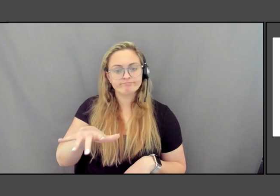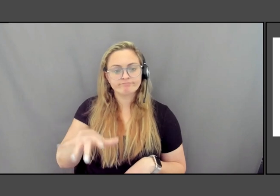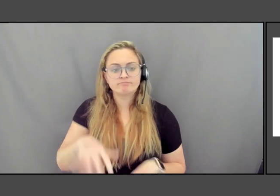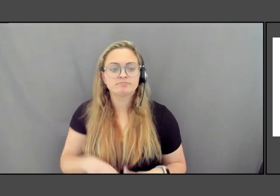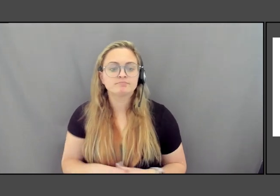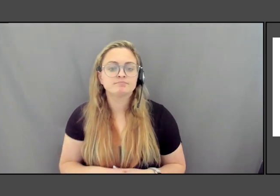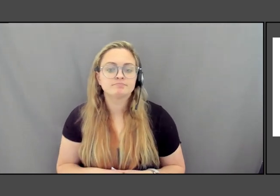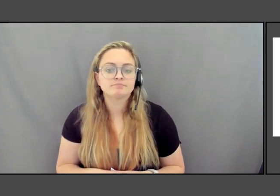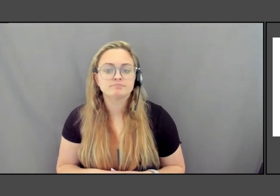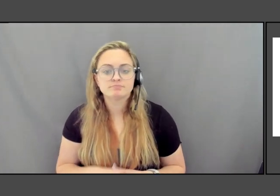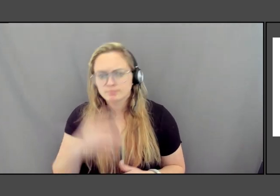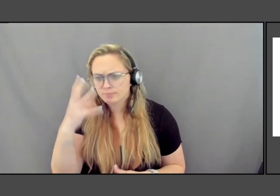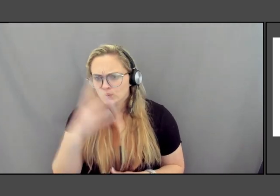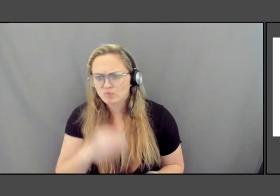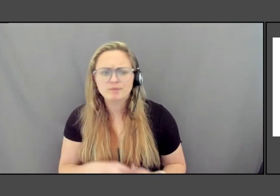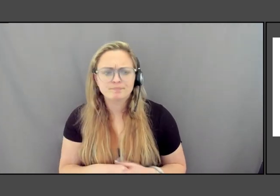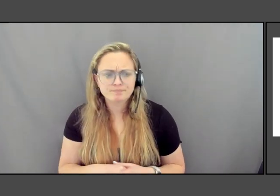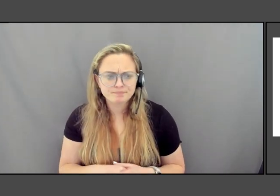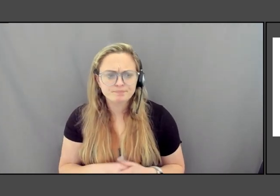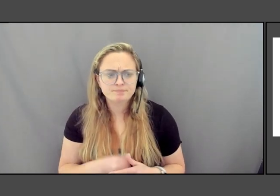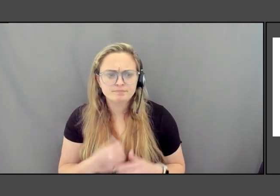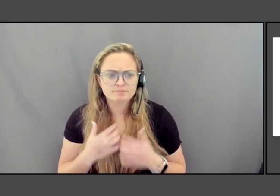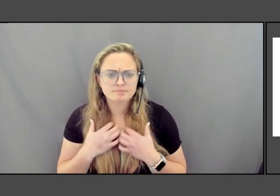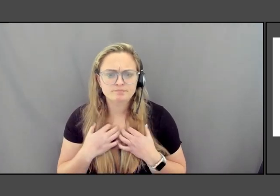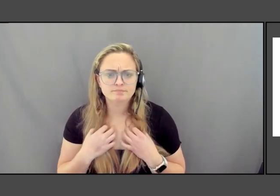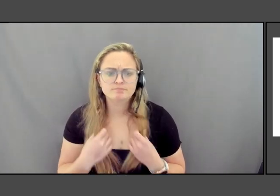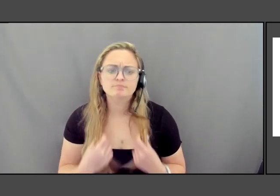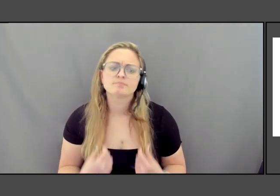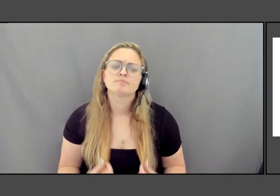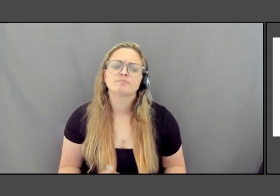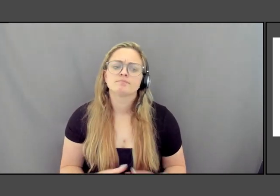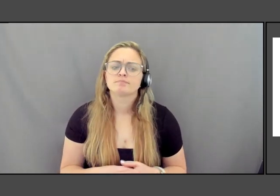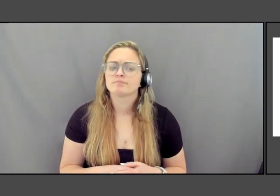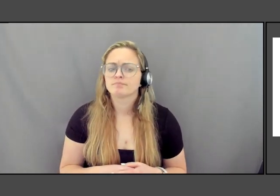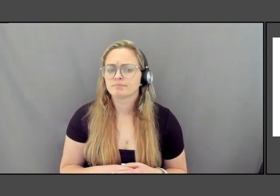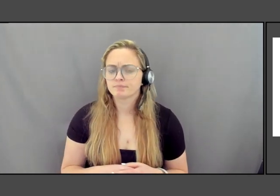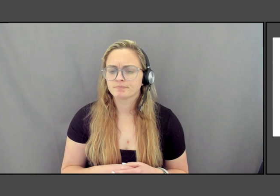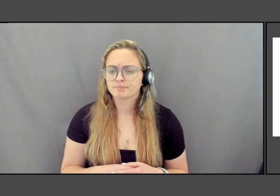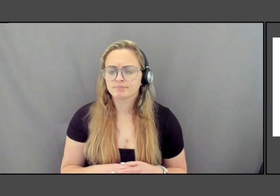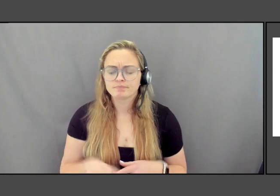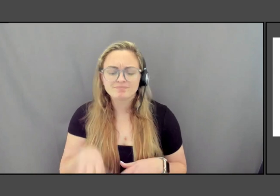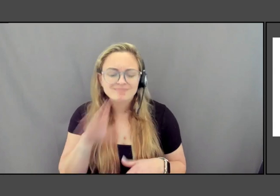I'll just go. You know, in my last piece with memory and loss is, of course